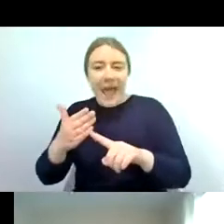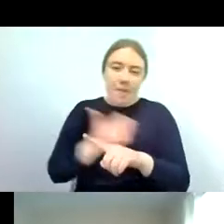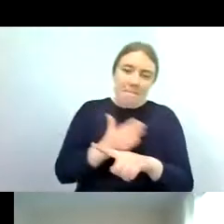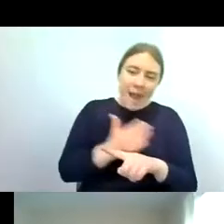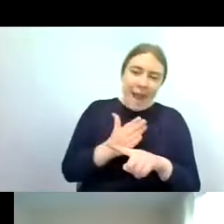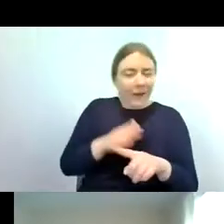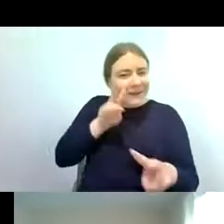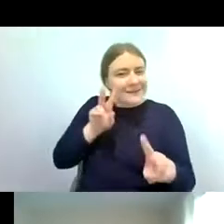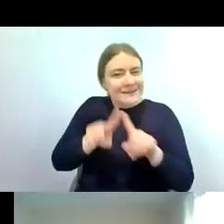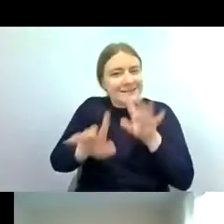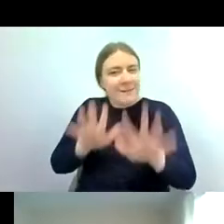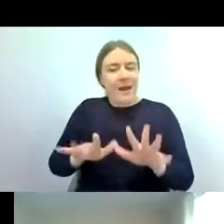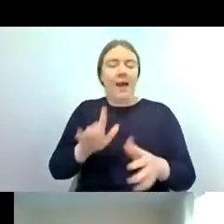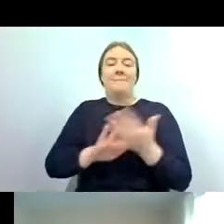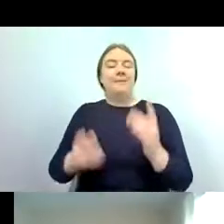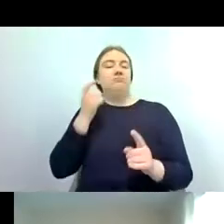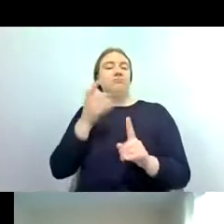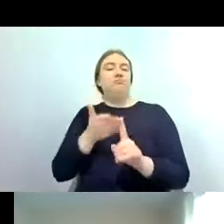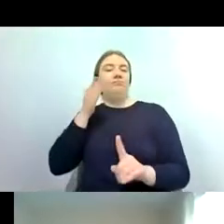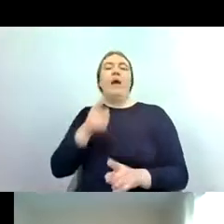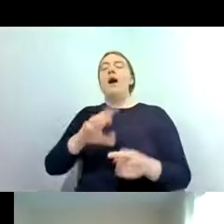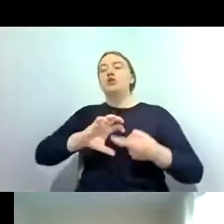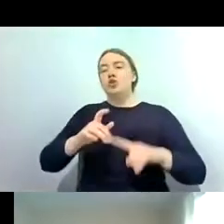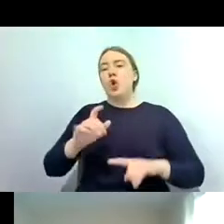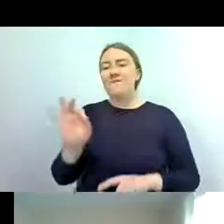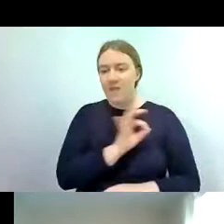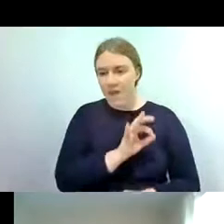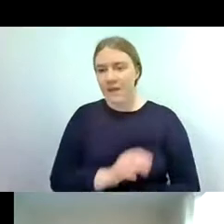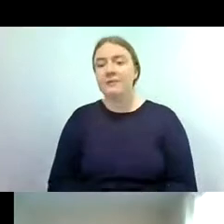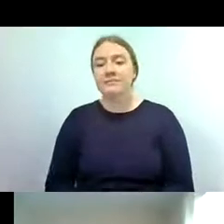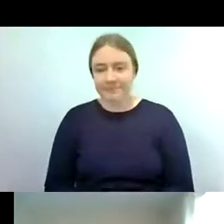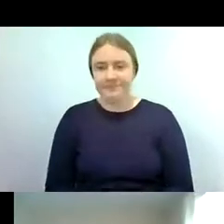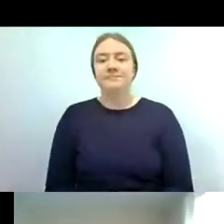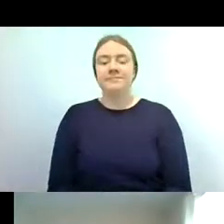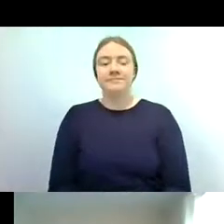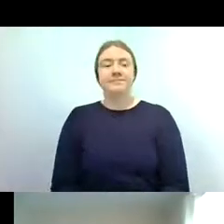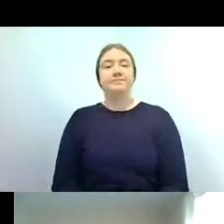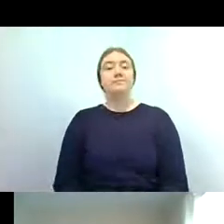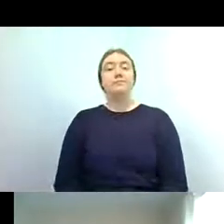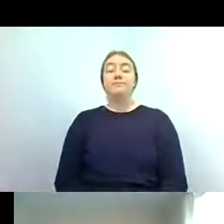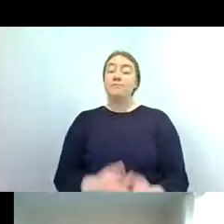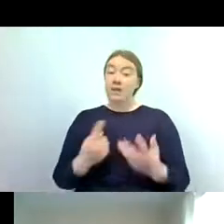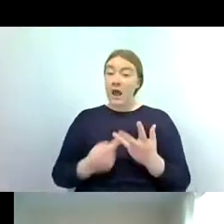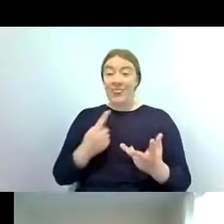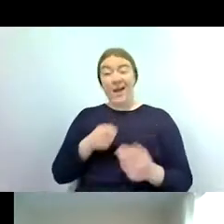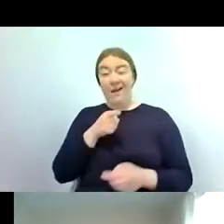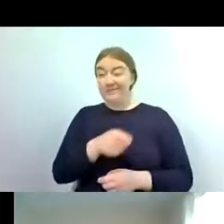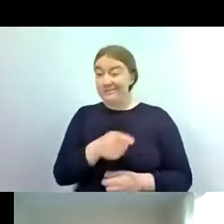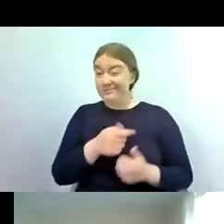that is a really good indication it is a stone fly another really cool feature of these insects